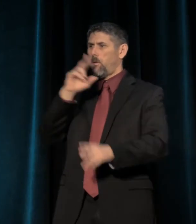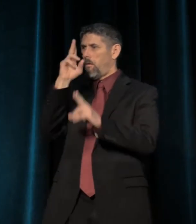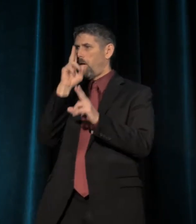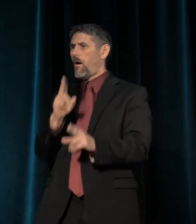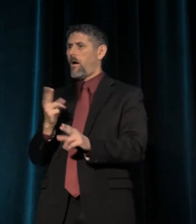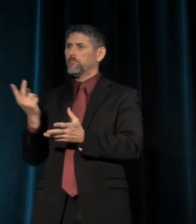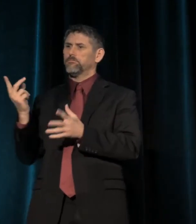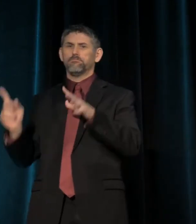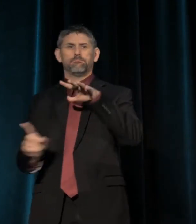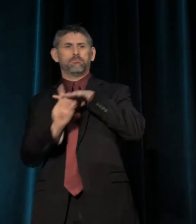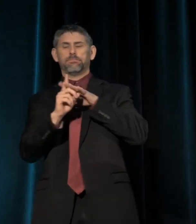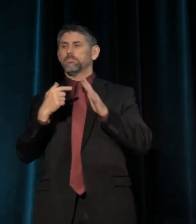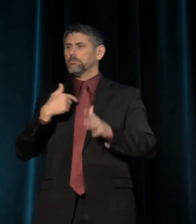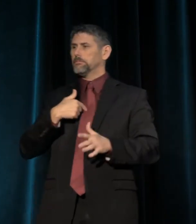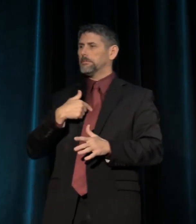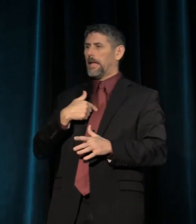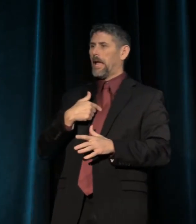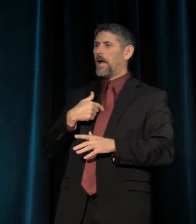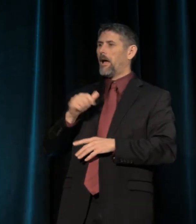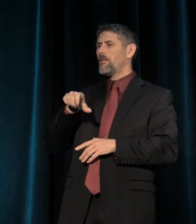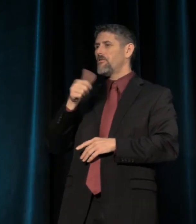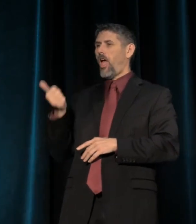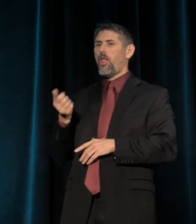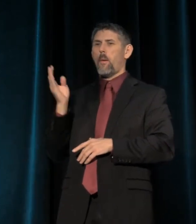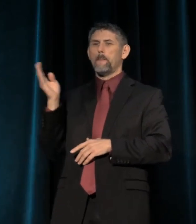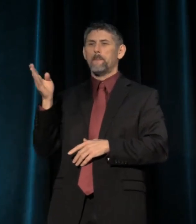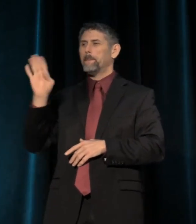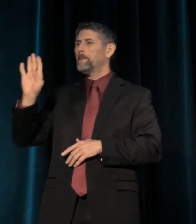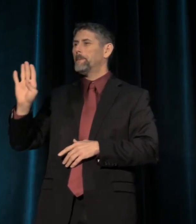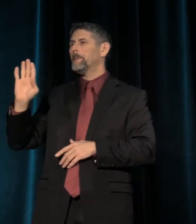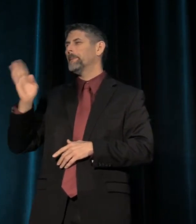I'm another Berkeley person, (cheer from audience) Yeah!